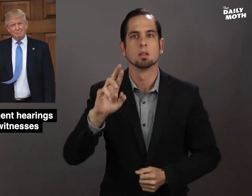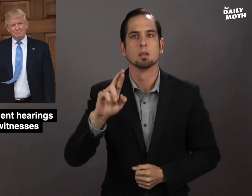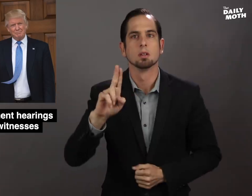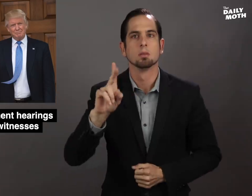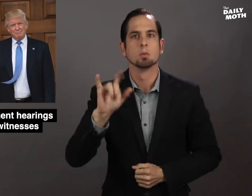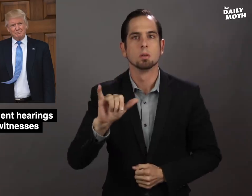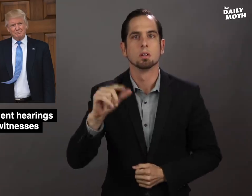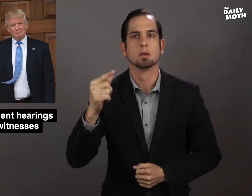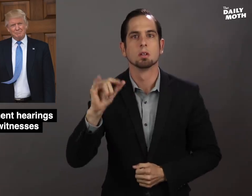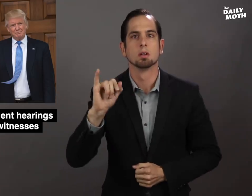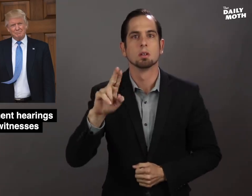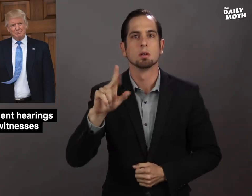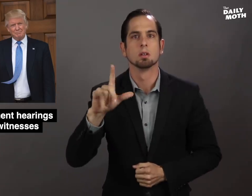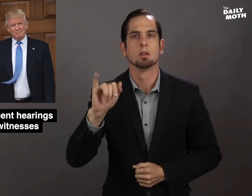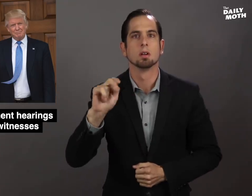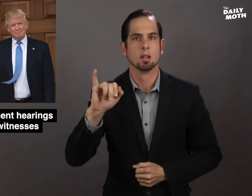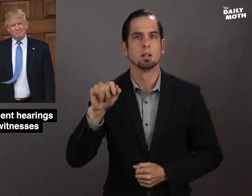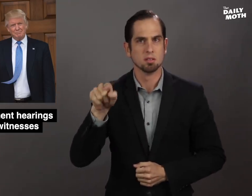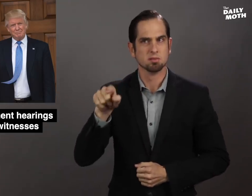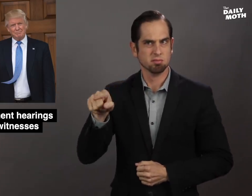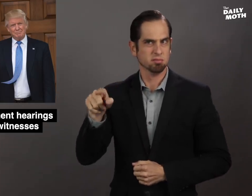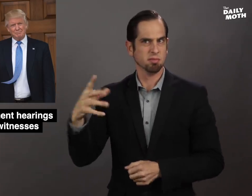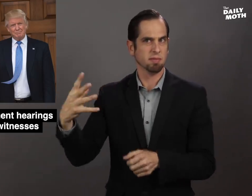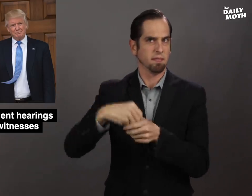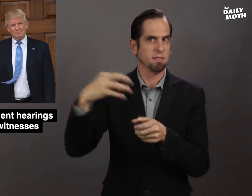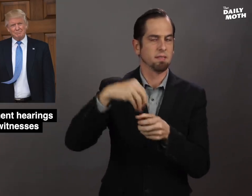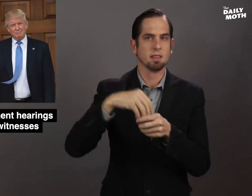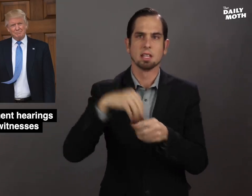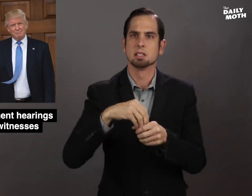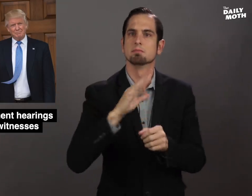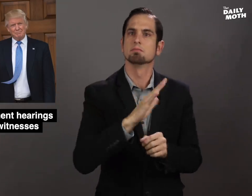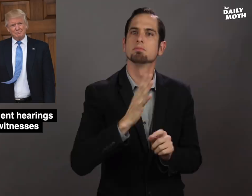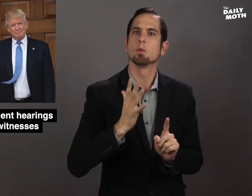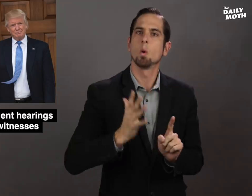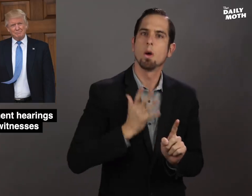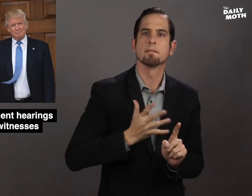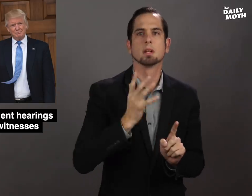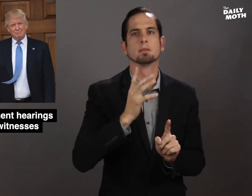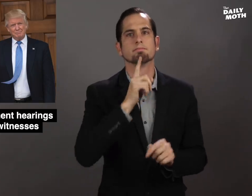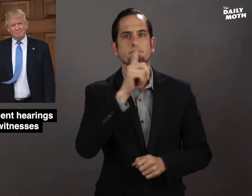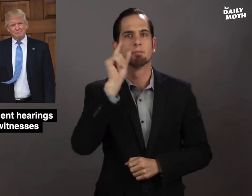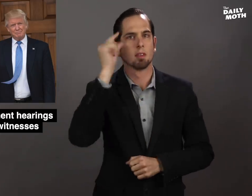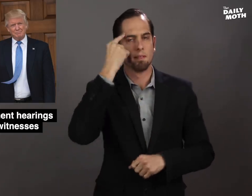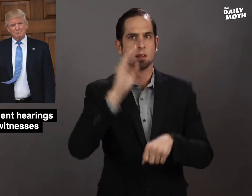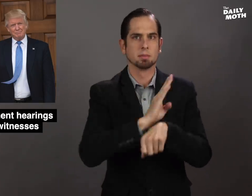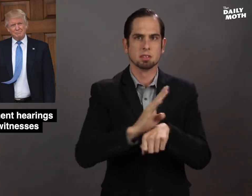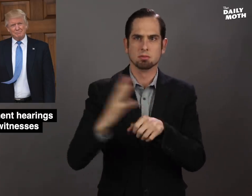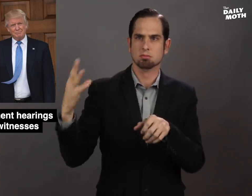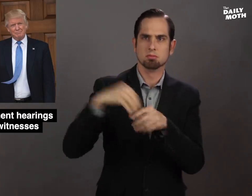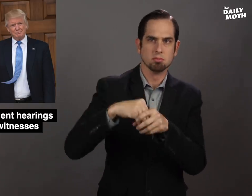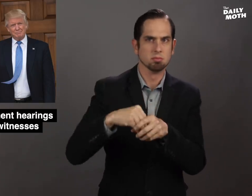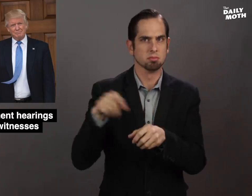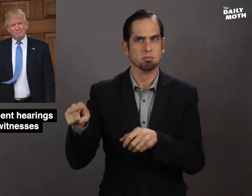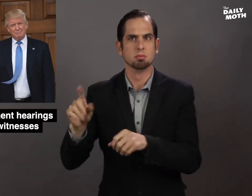Rudy Giuliani became involved in official government business